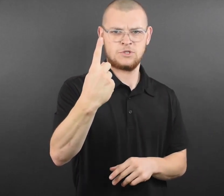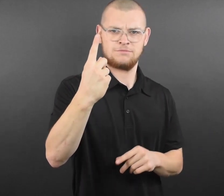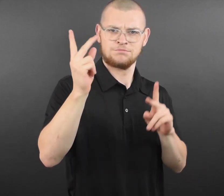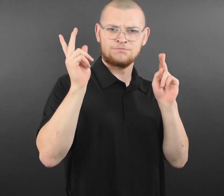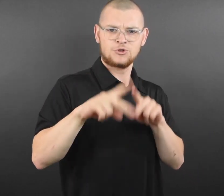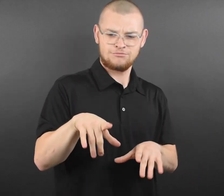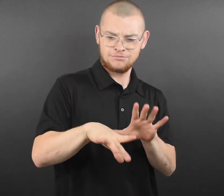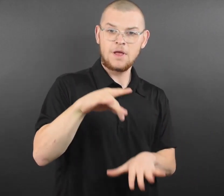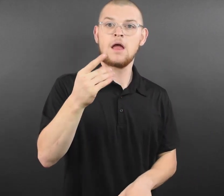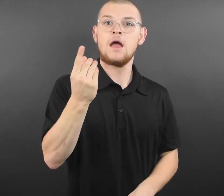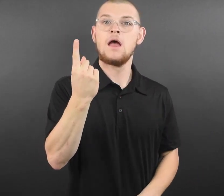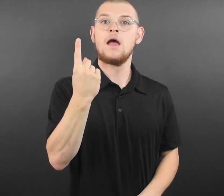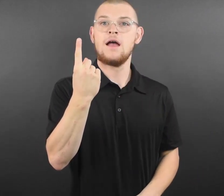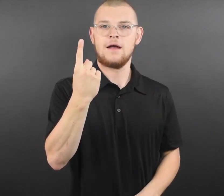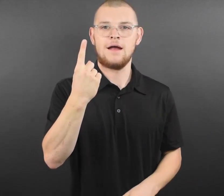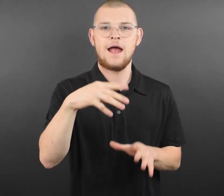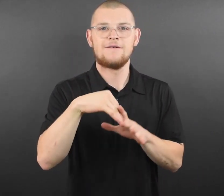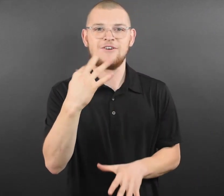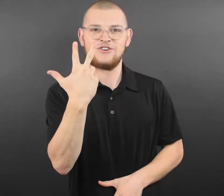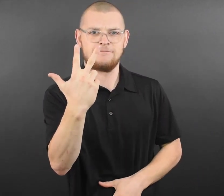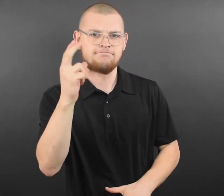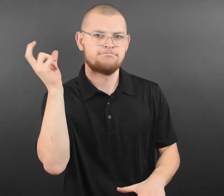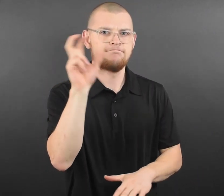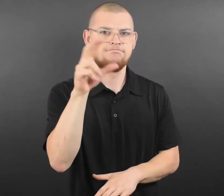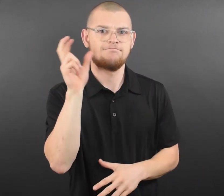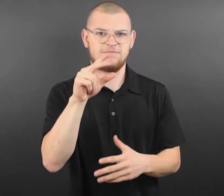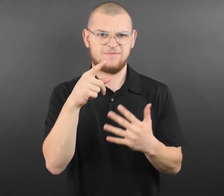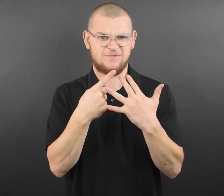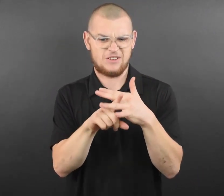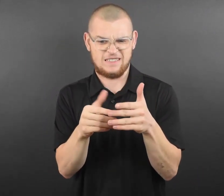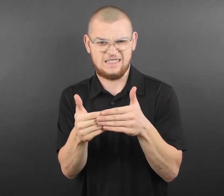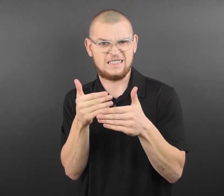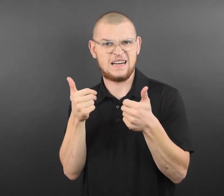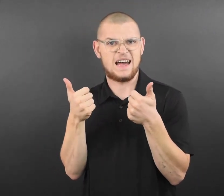start of the 2022 season! ● Minnesota Twins